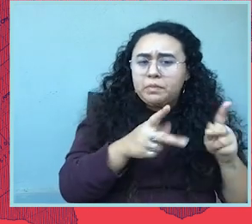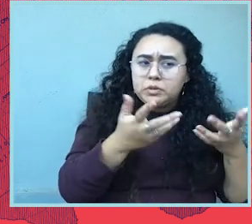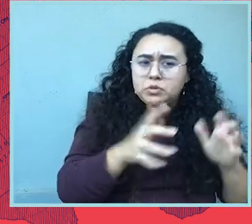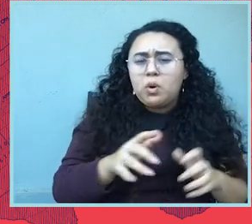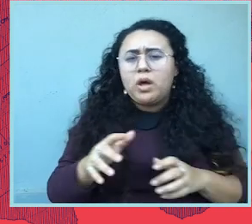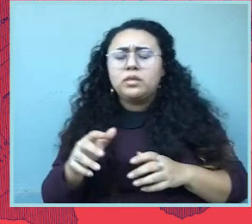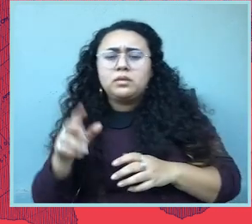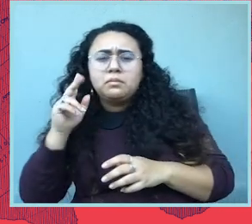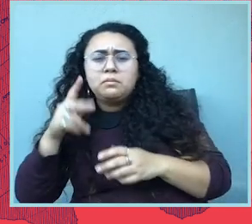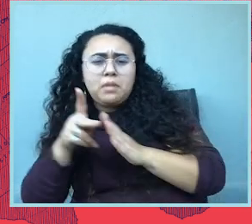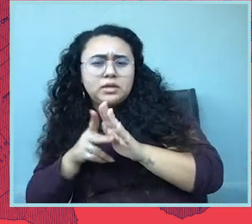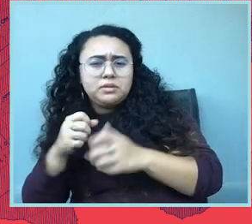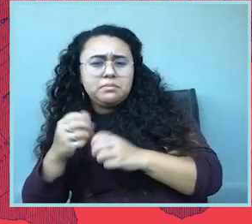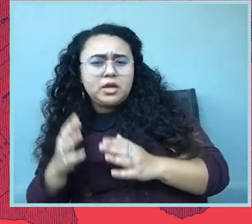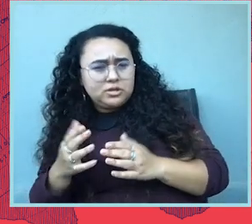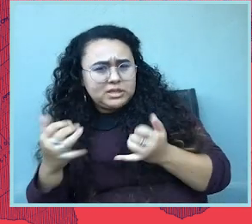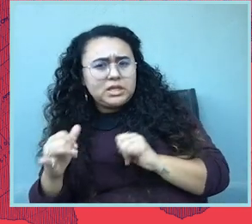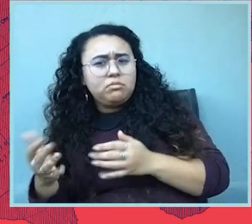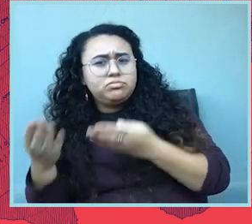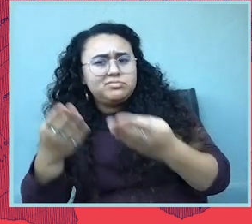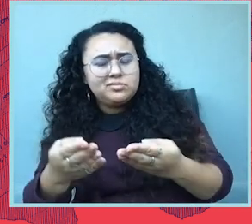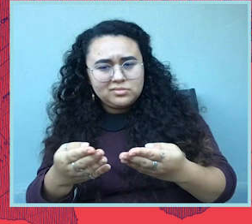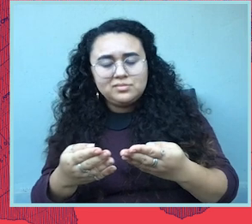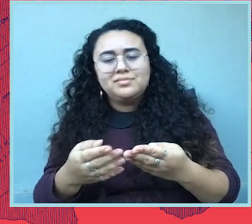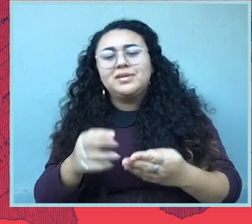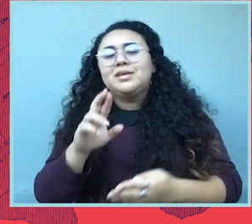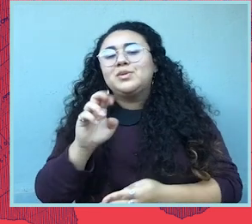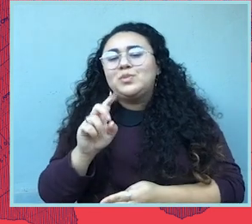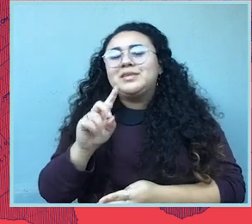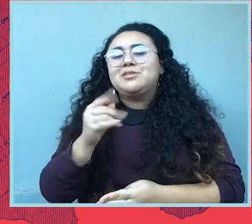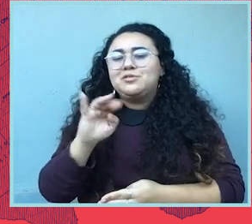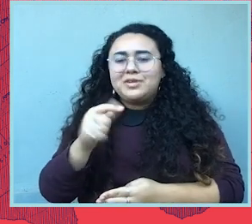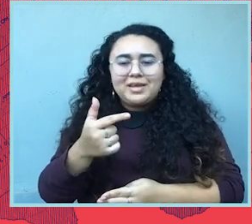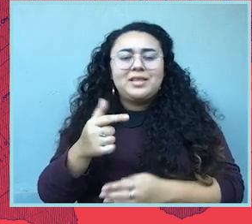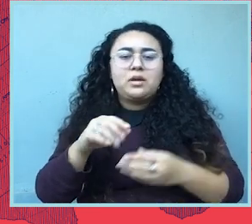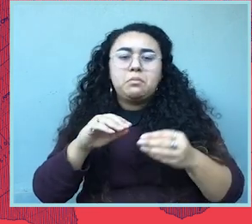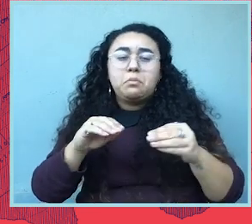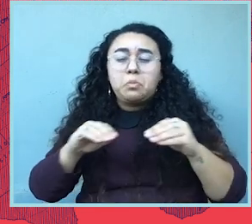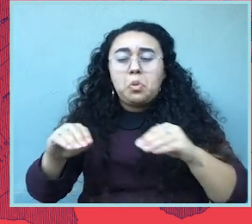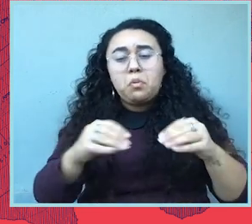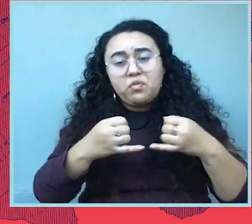And that's because of the once in a decade redistricting cycle that's happening right now.